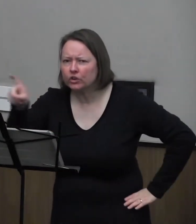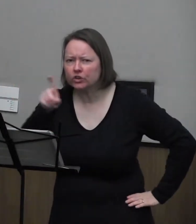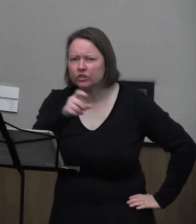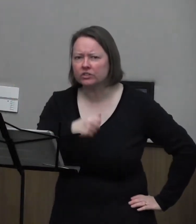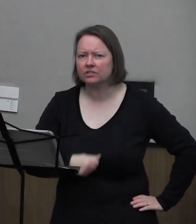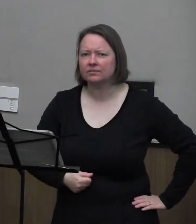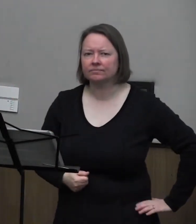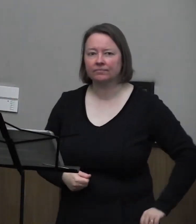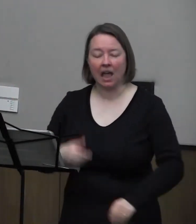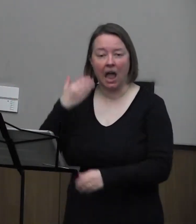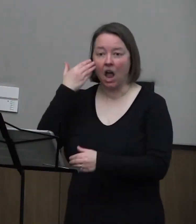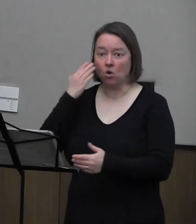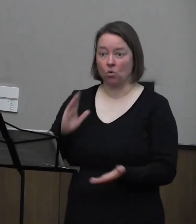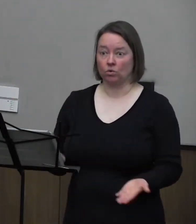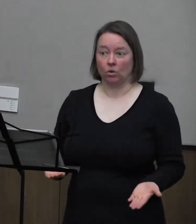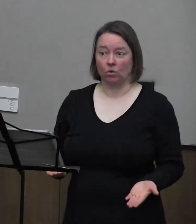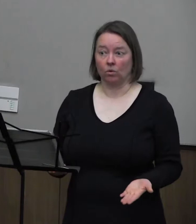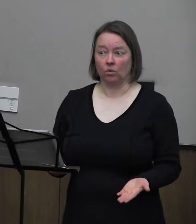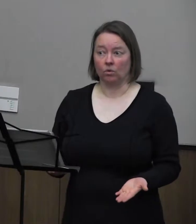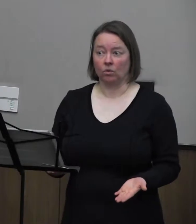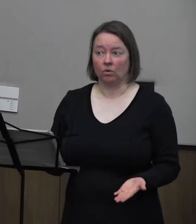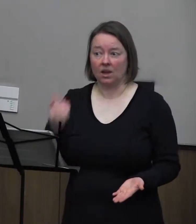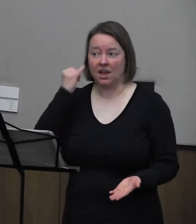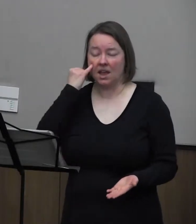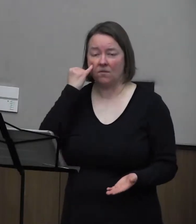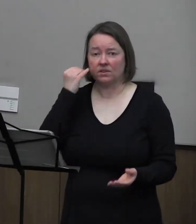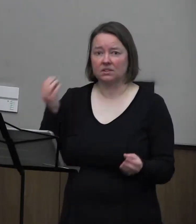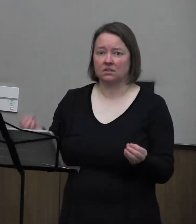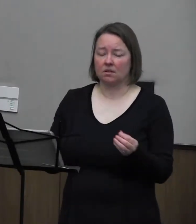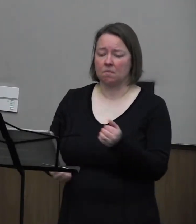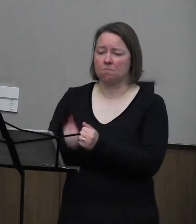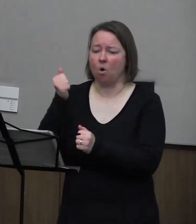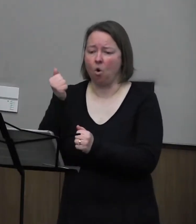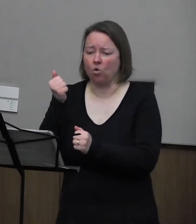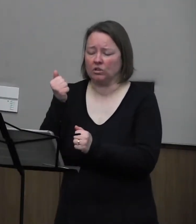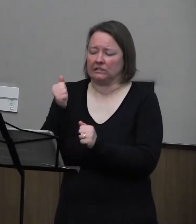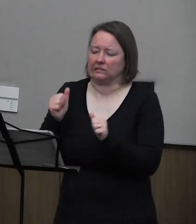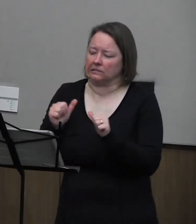I do not know if it is the most persistent and urgent question,